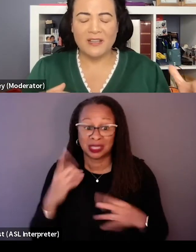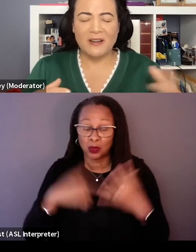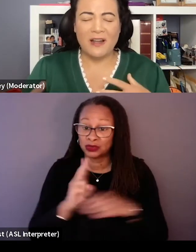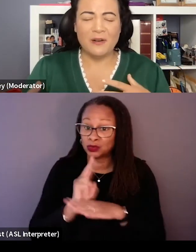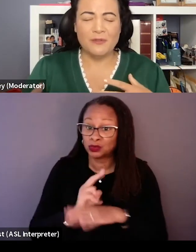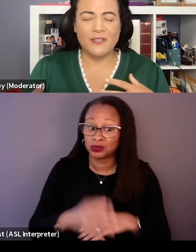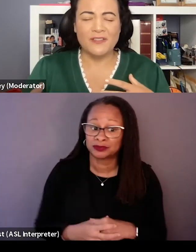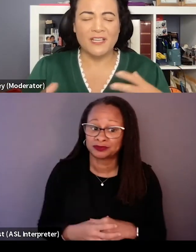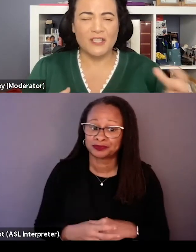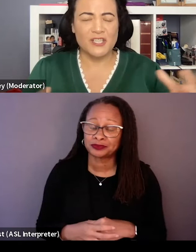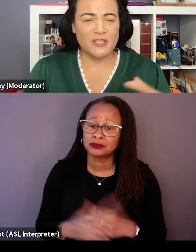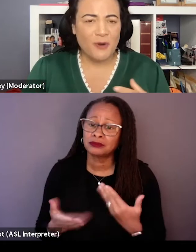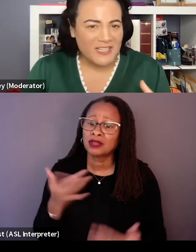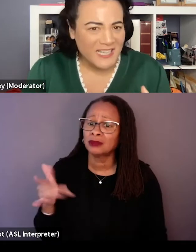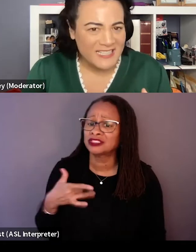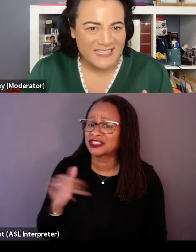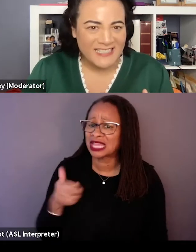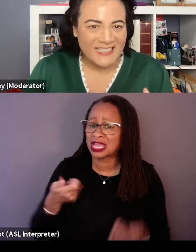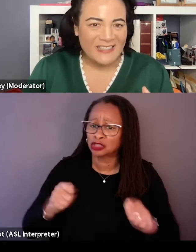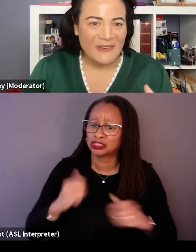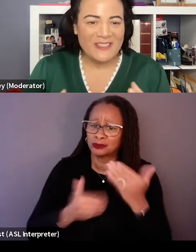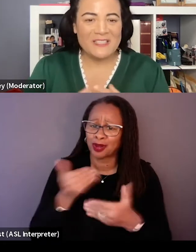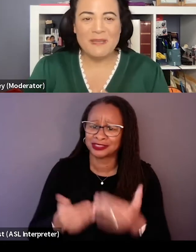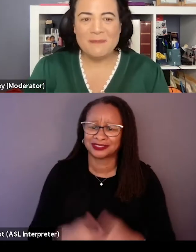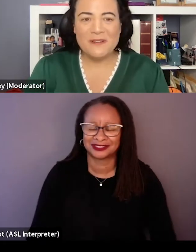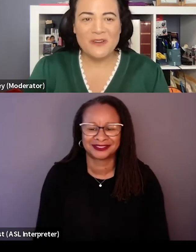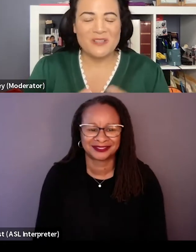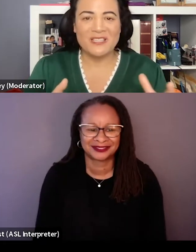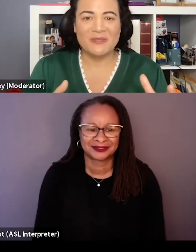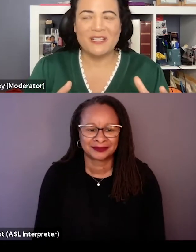It almost feels like an audition process with these people or was it,